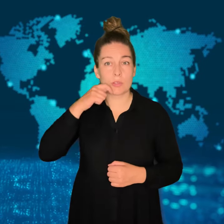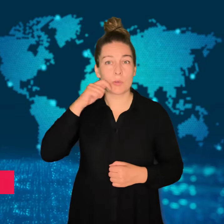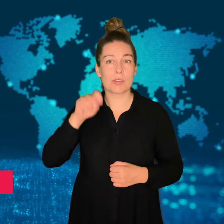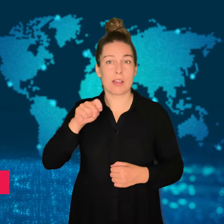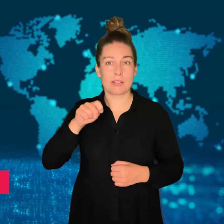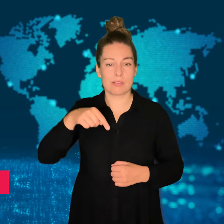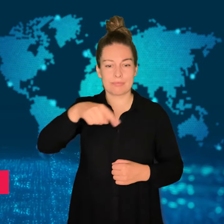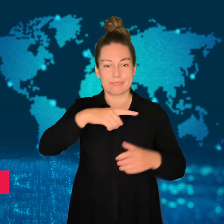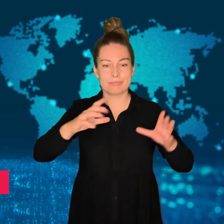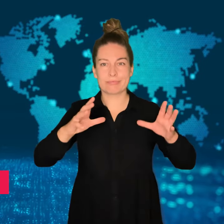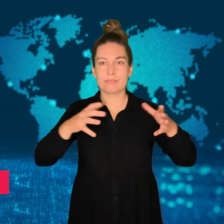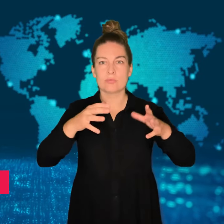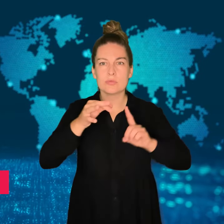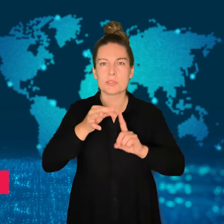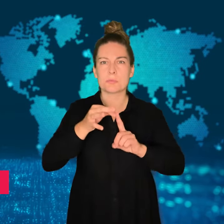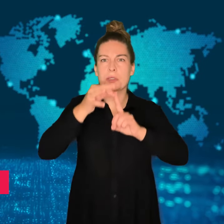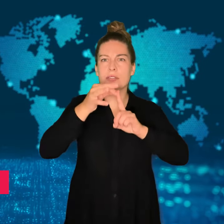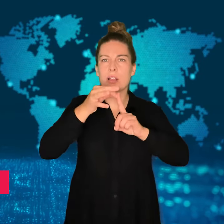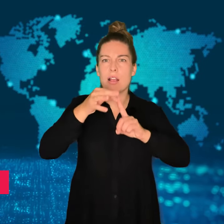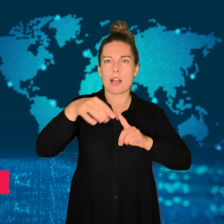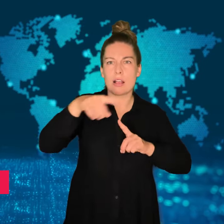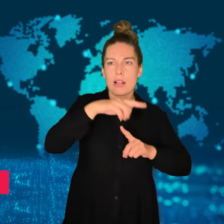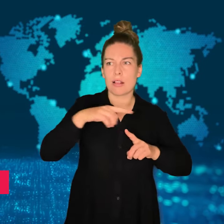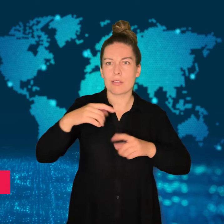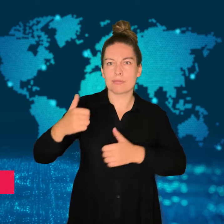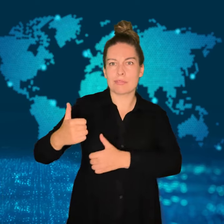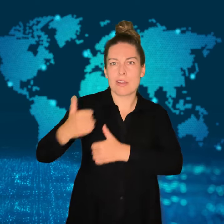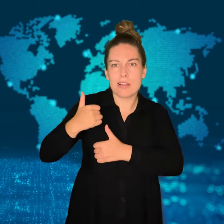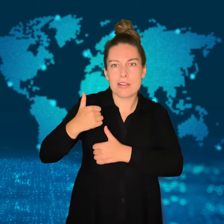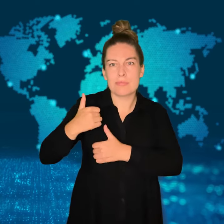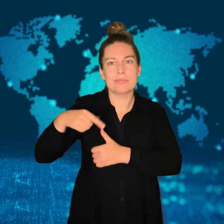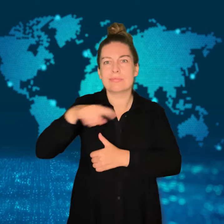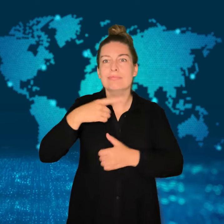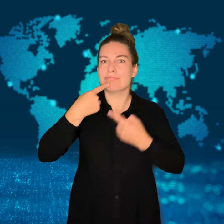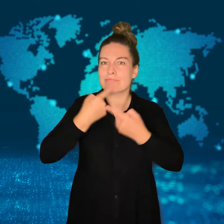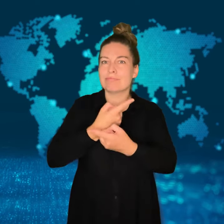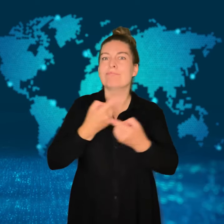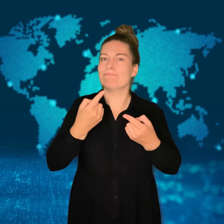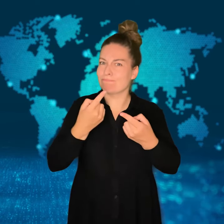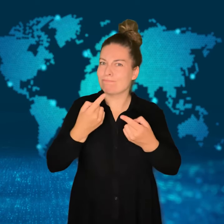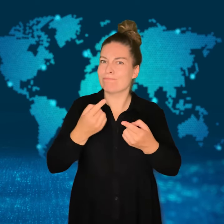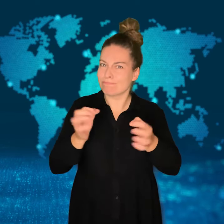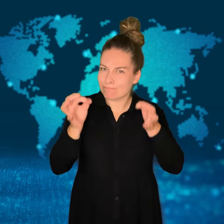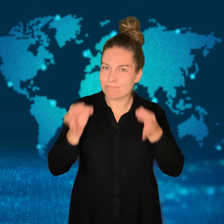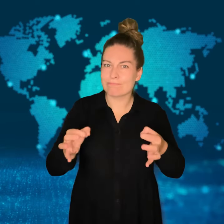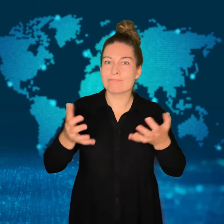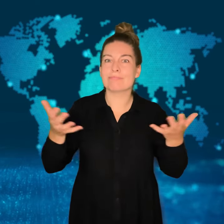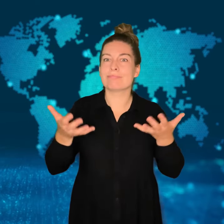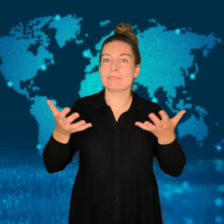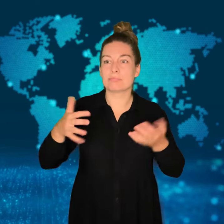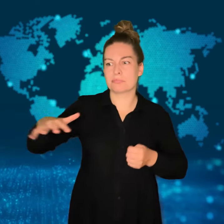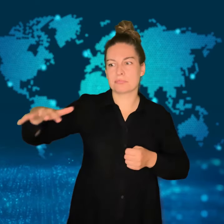[MONIKA]: Ukrainian special forces claim they have recaptured gas